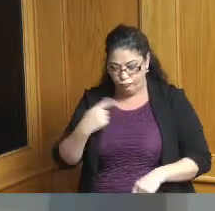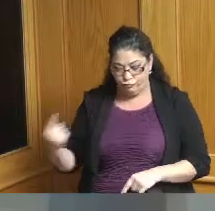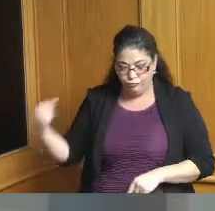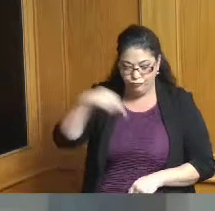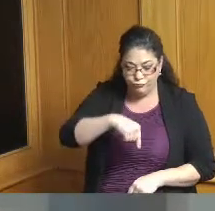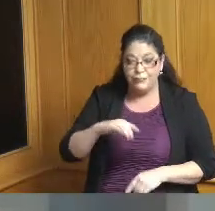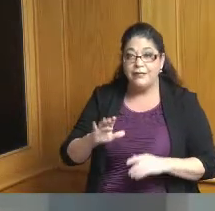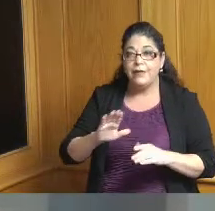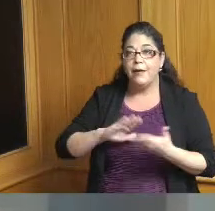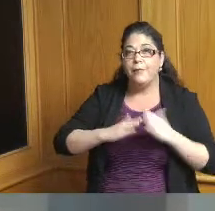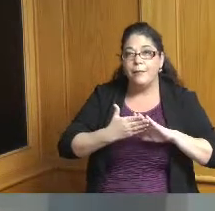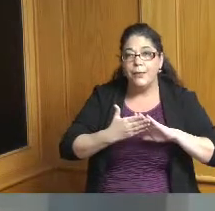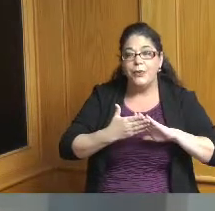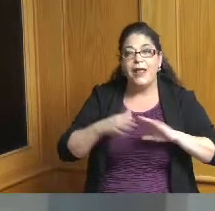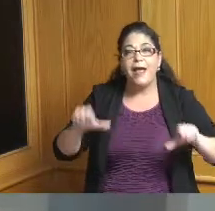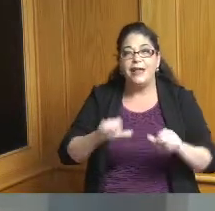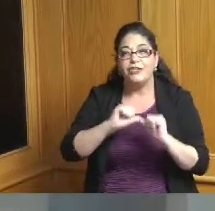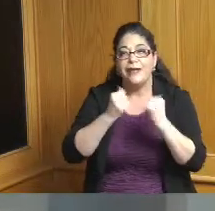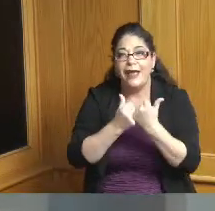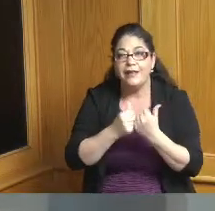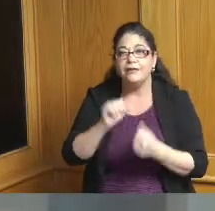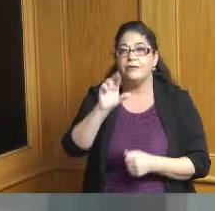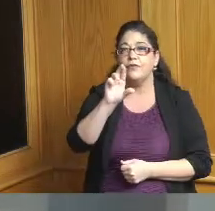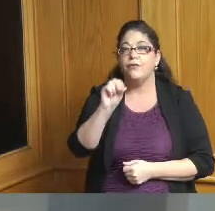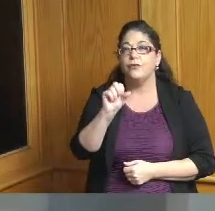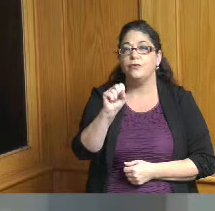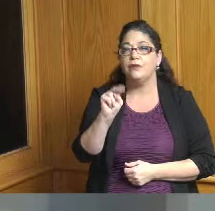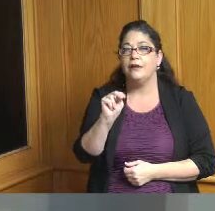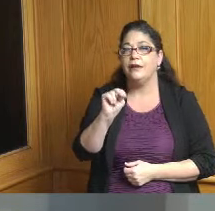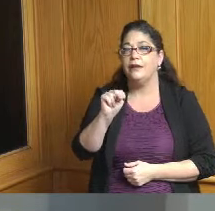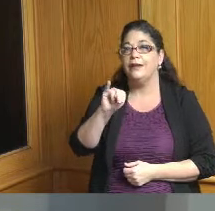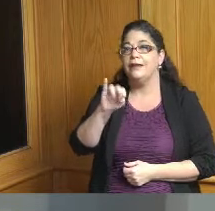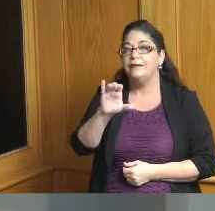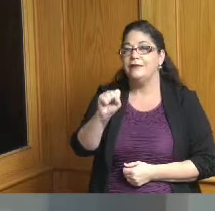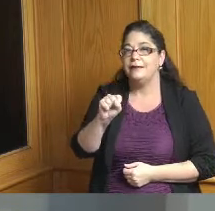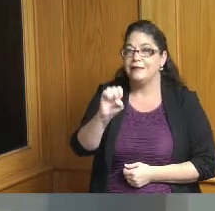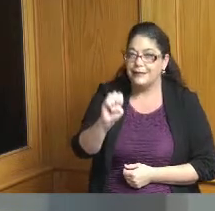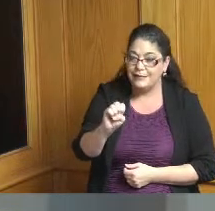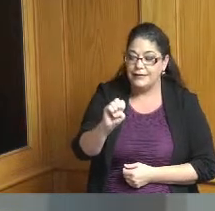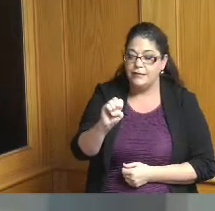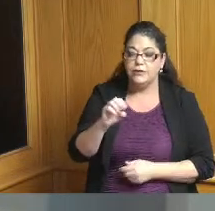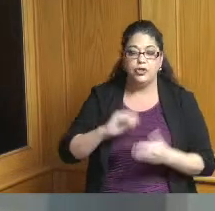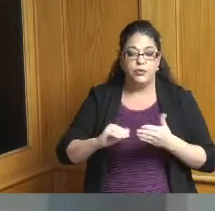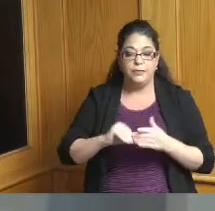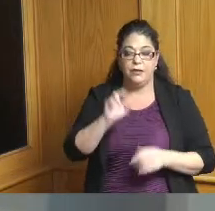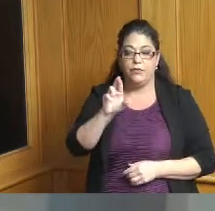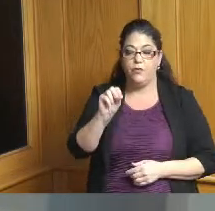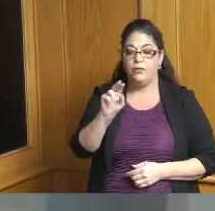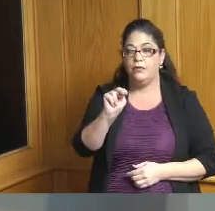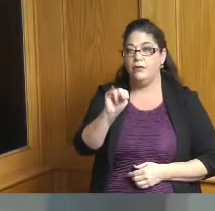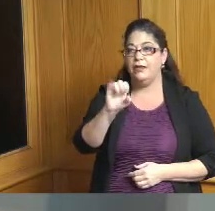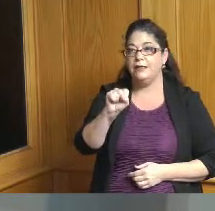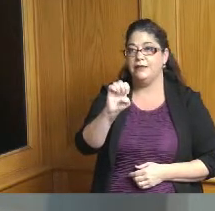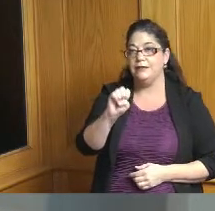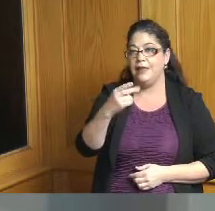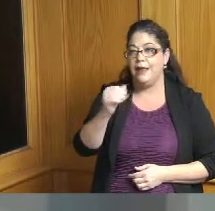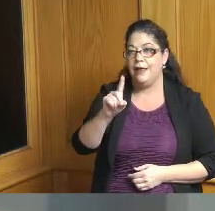Action Agency and that is Ronice Handy I'll skip down and say whereas Ronice Handy Chief Financial